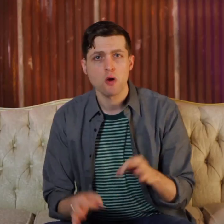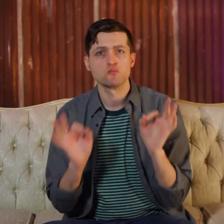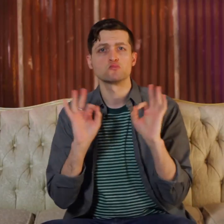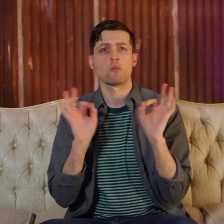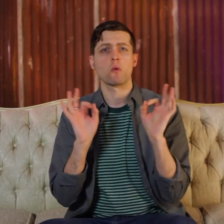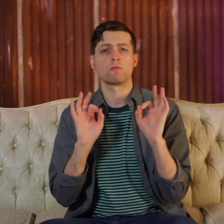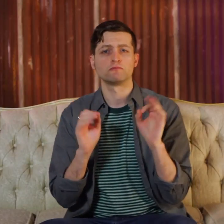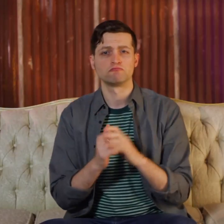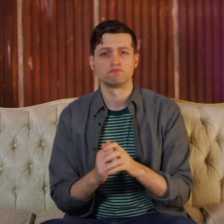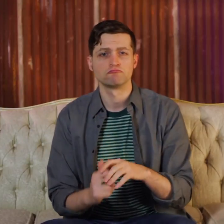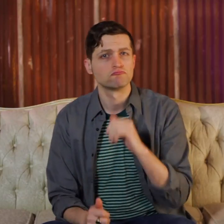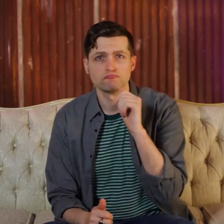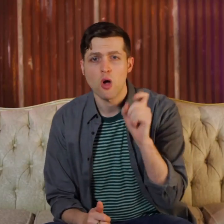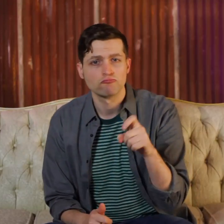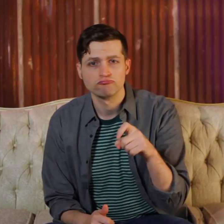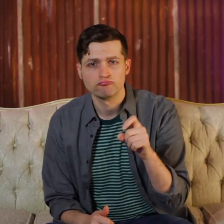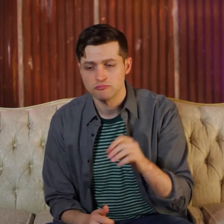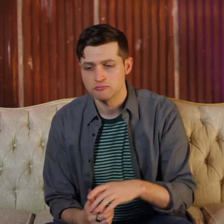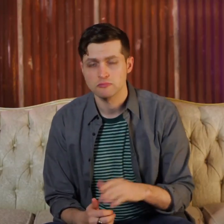It's no problem, you don't need to know that stuff!